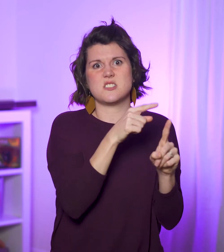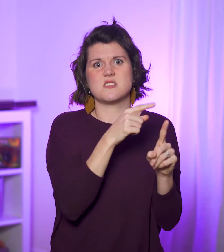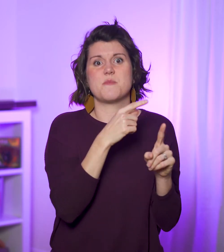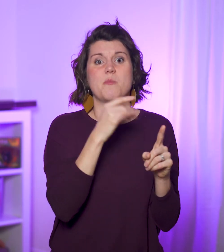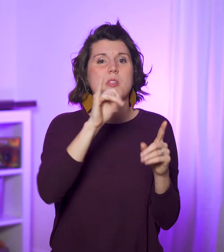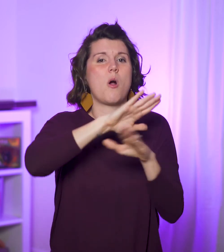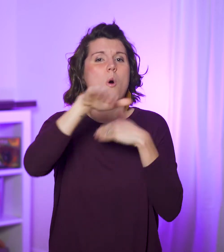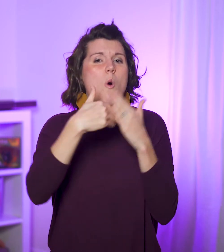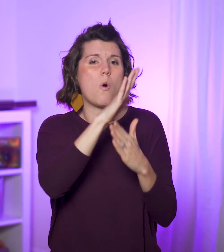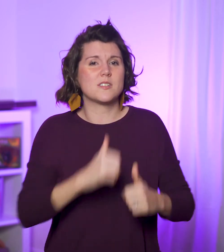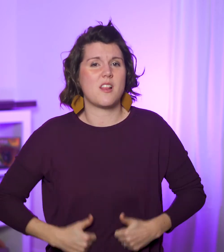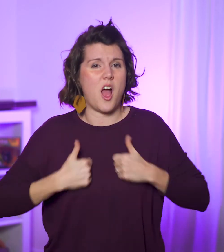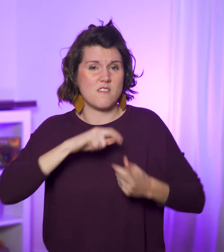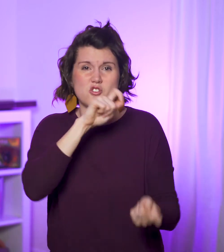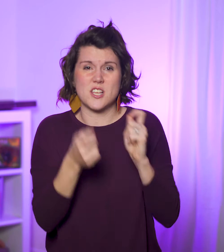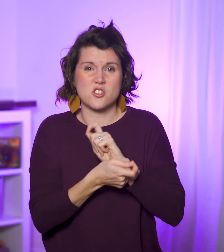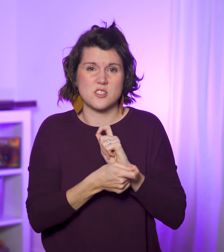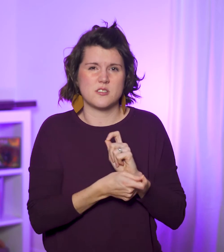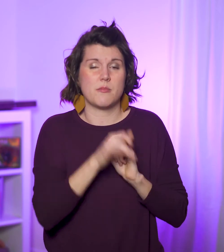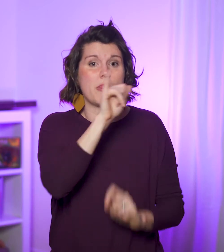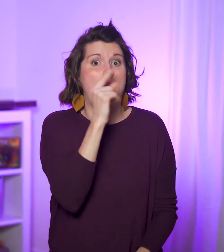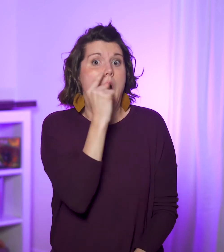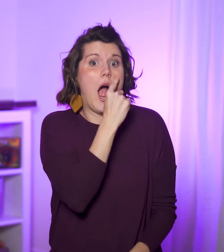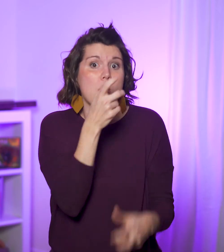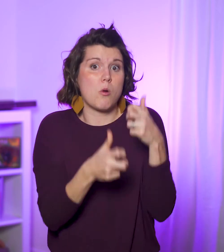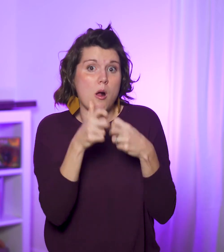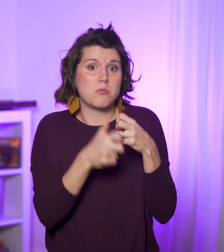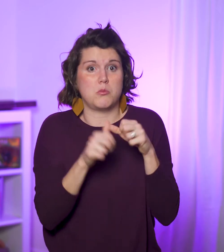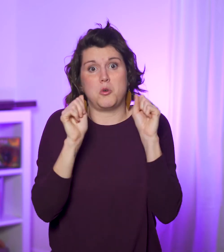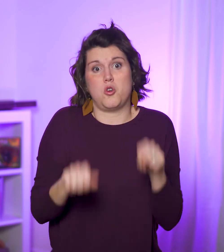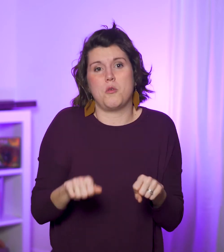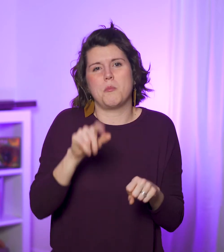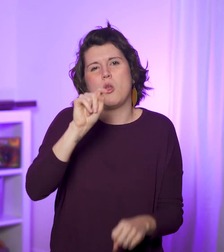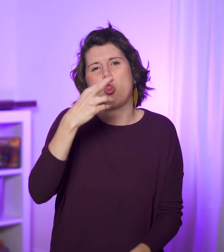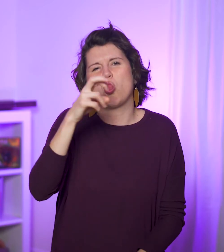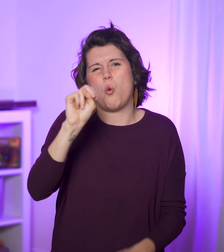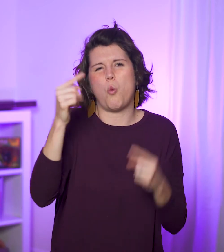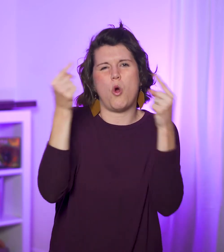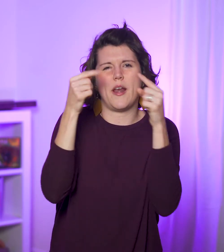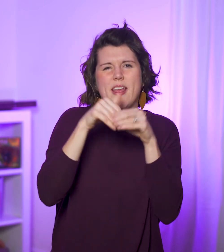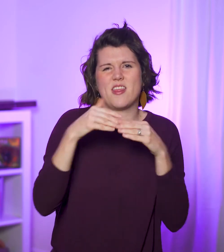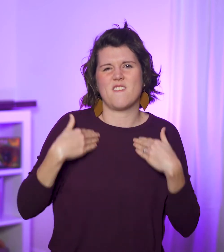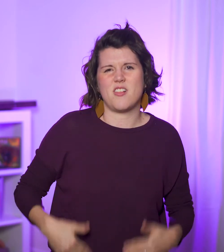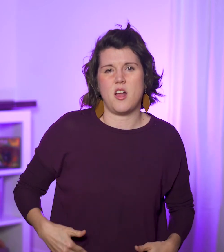and had his whole life changed. This eye problem could also be his “thorn in the flesh”